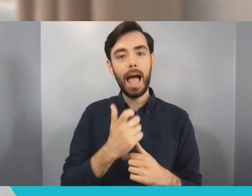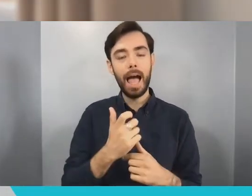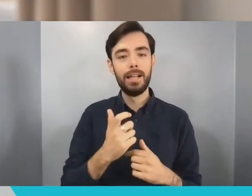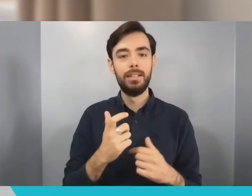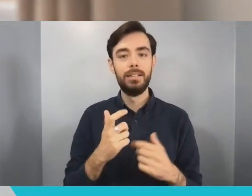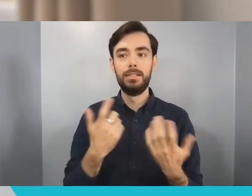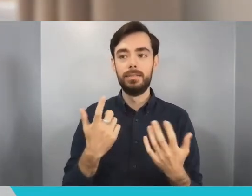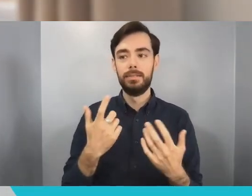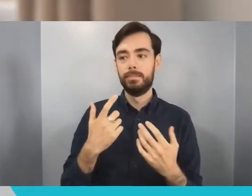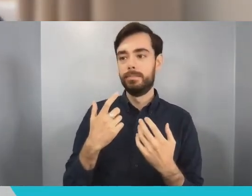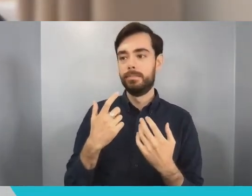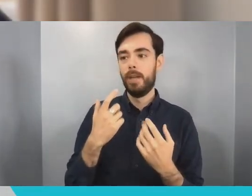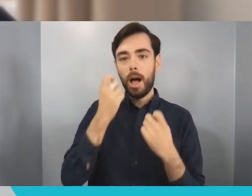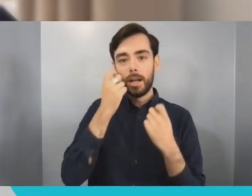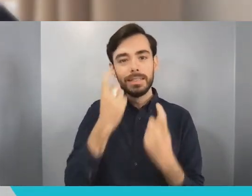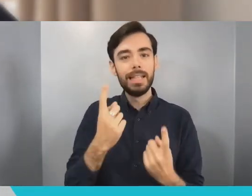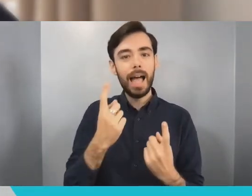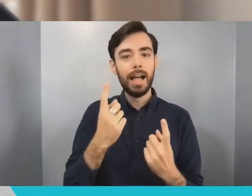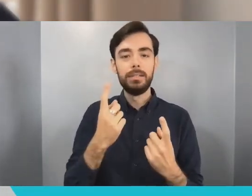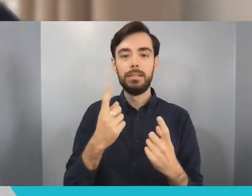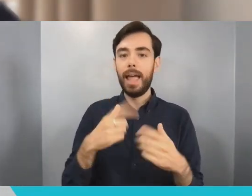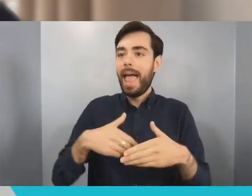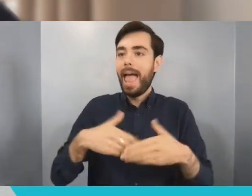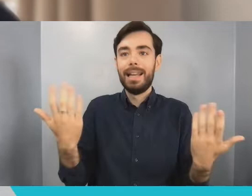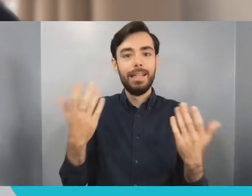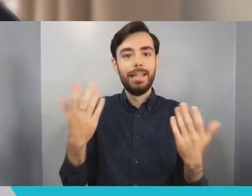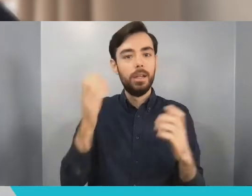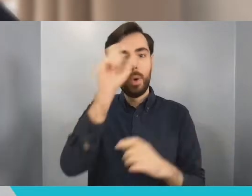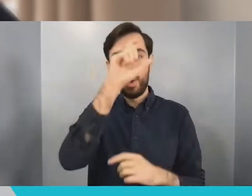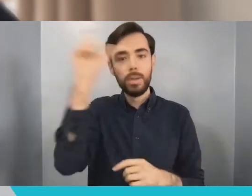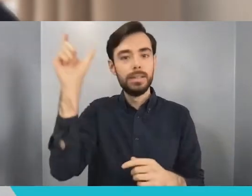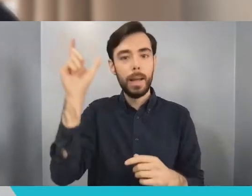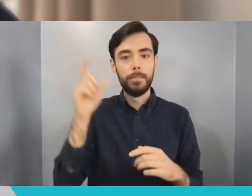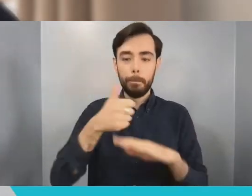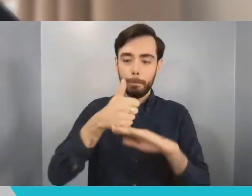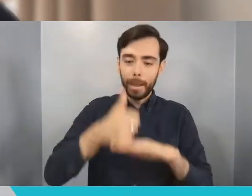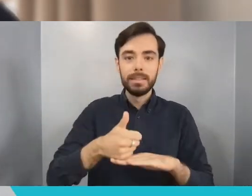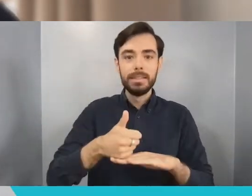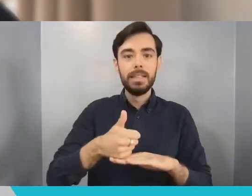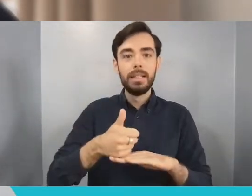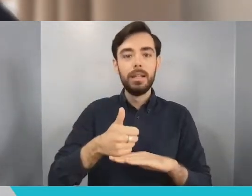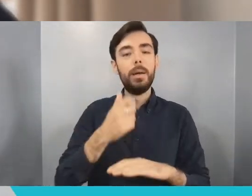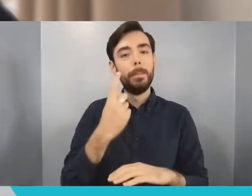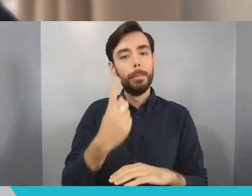and then the ability to think for yourselves and solve problems and that sets you up for